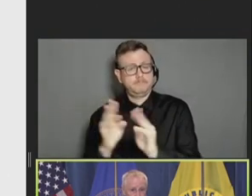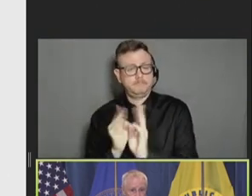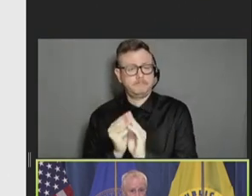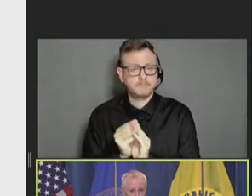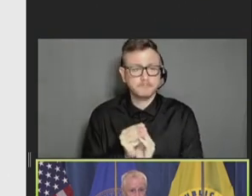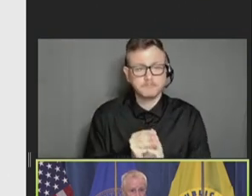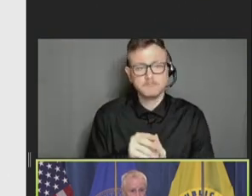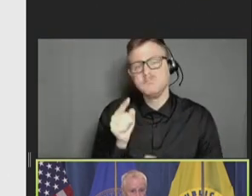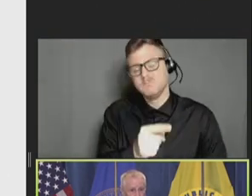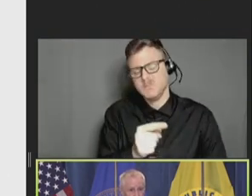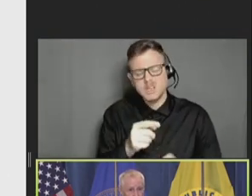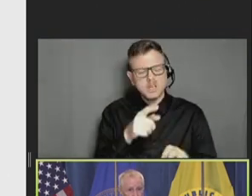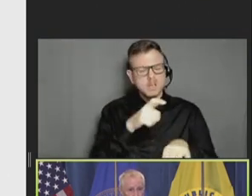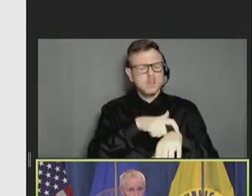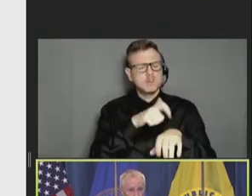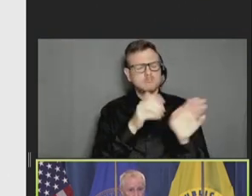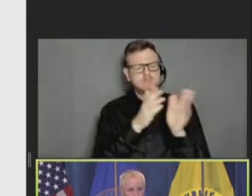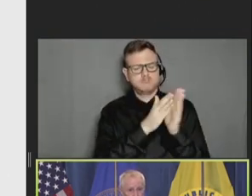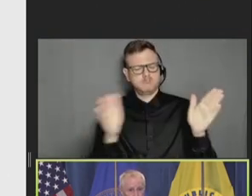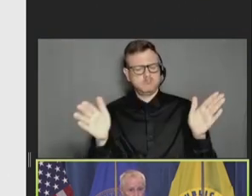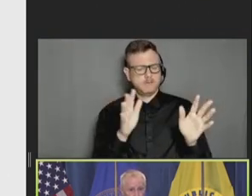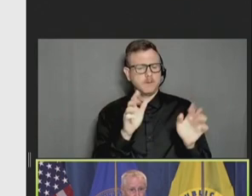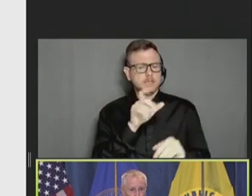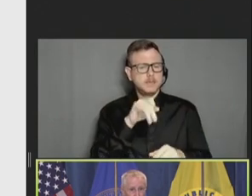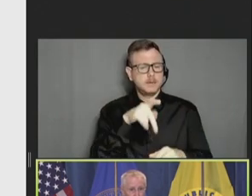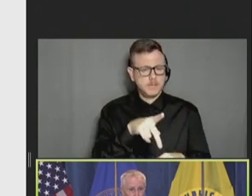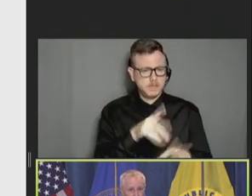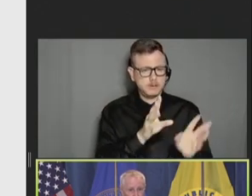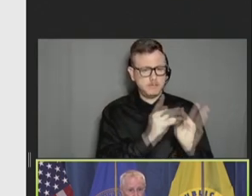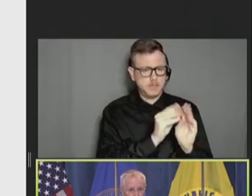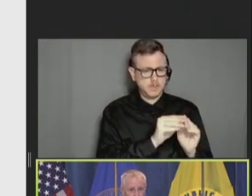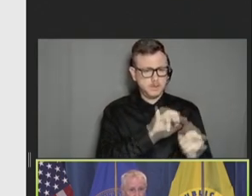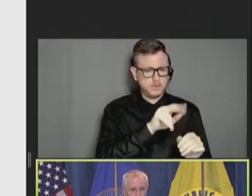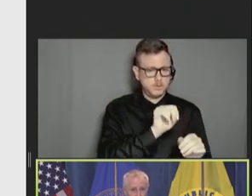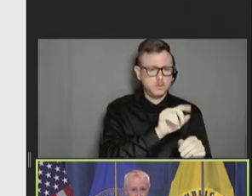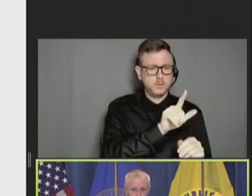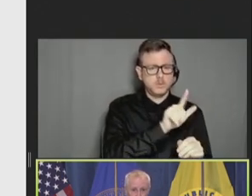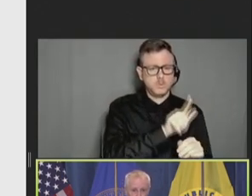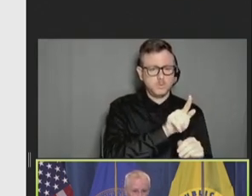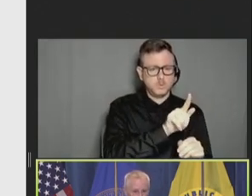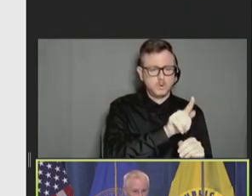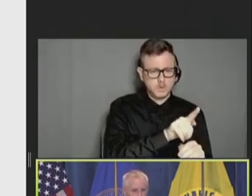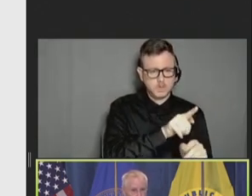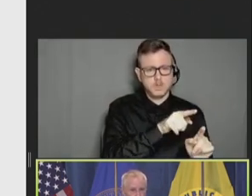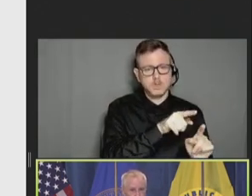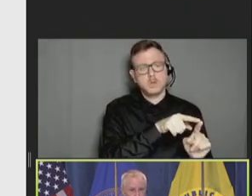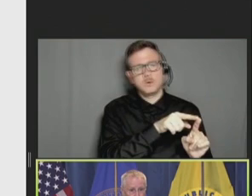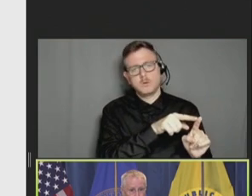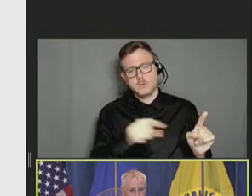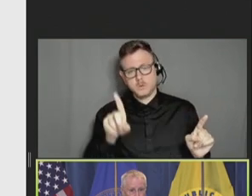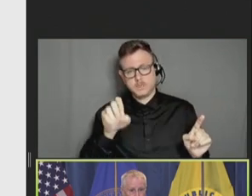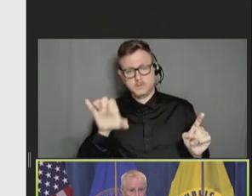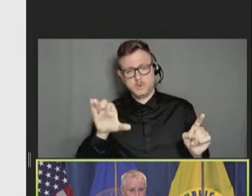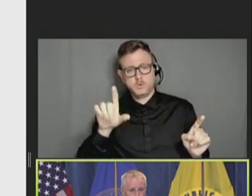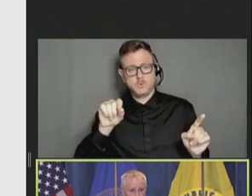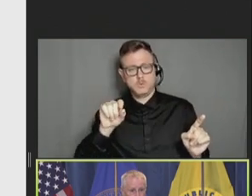This shows the timeline of ACIP meetings from June '21 through December of 2021 and the